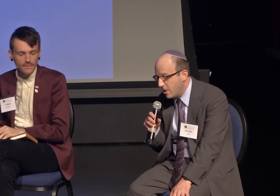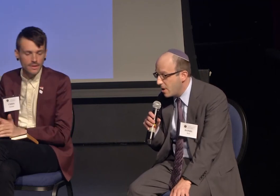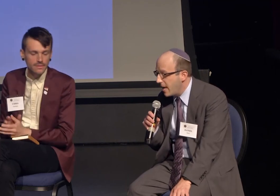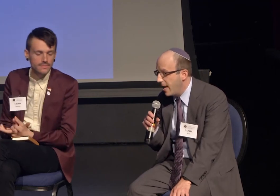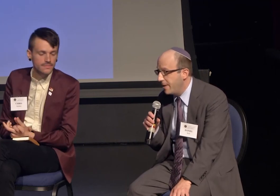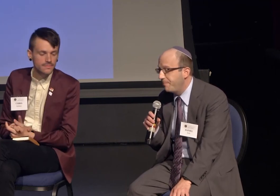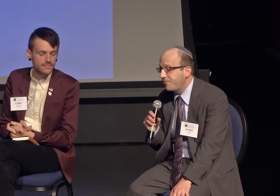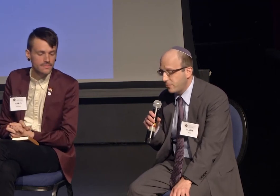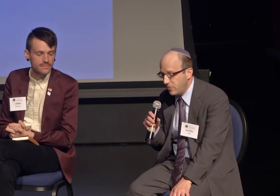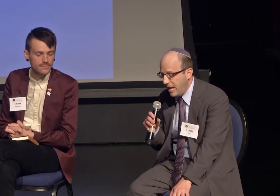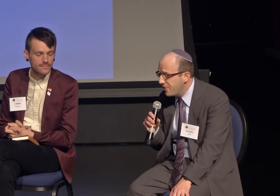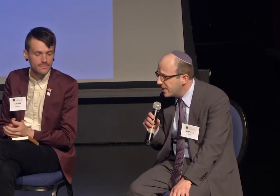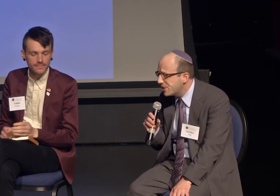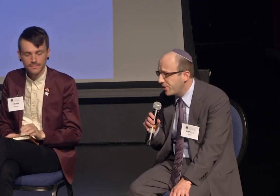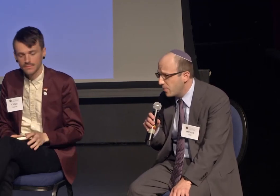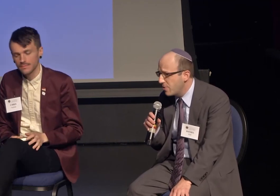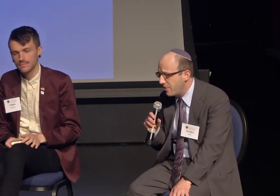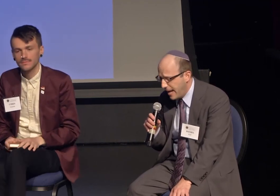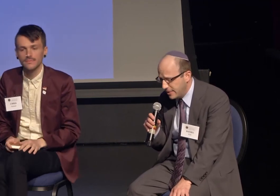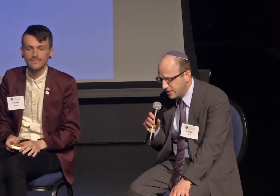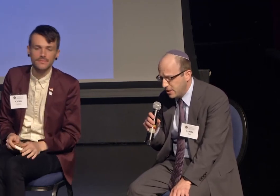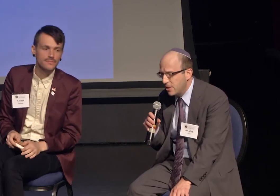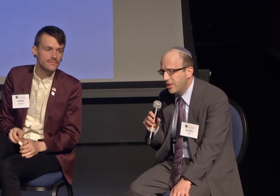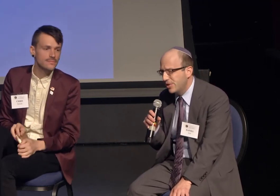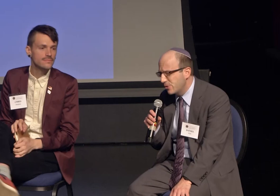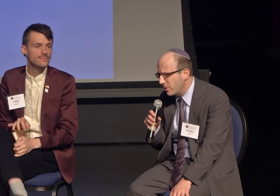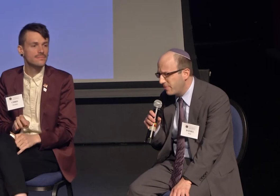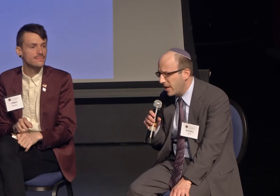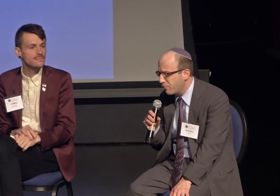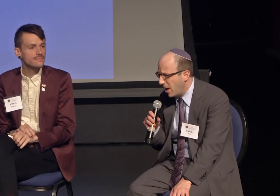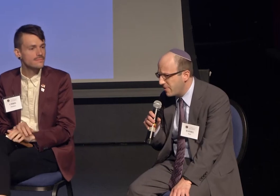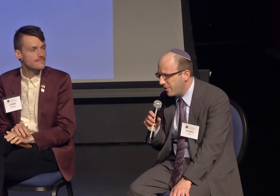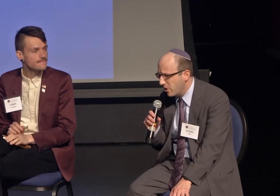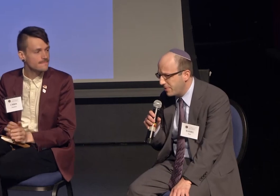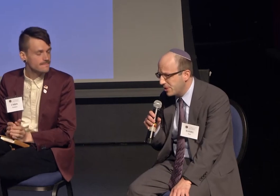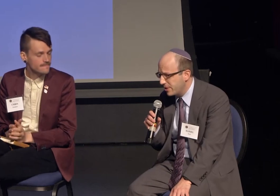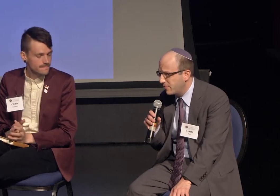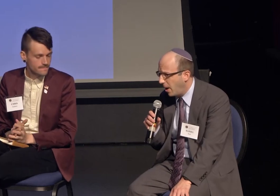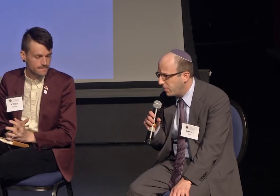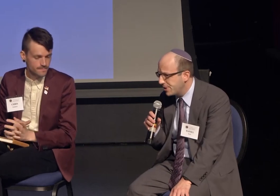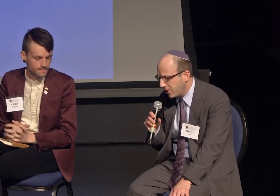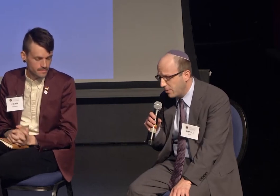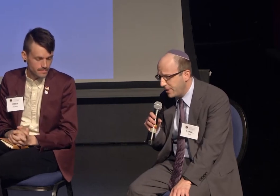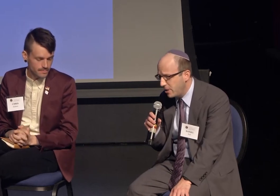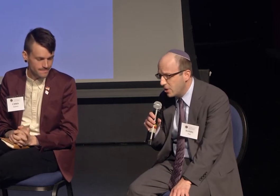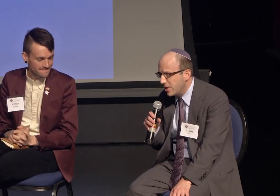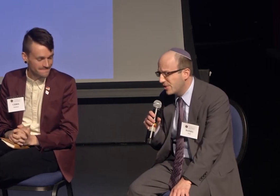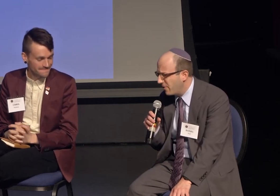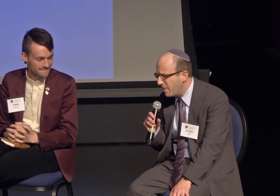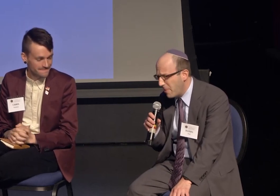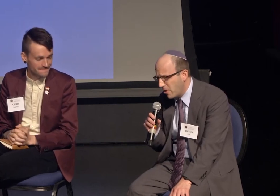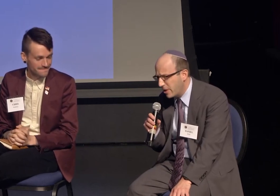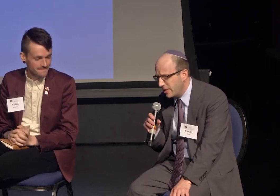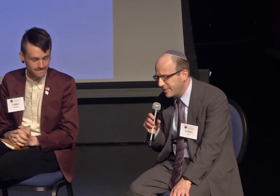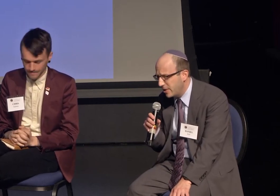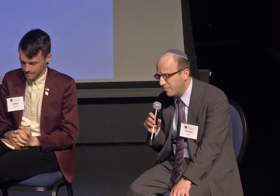And I think it's through that it's sort of like private therapy instead of couples therapy. It's an American idea to bring everyone together